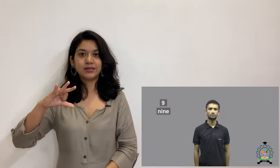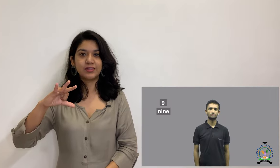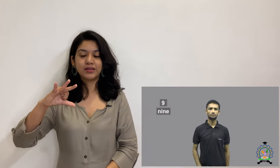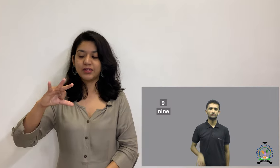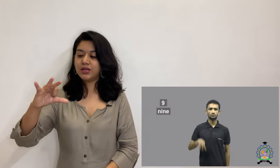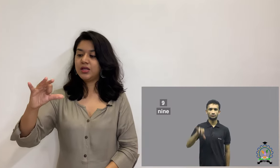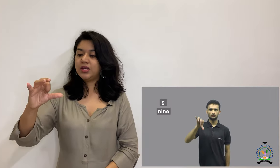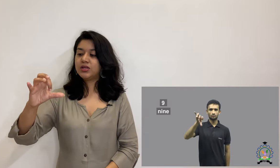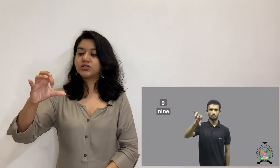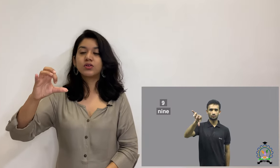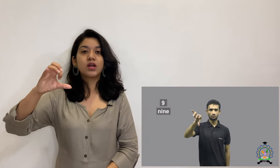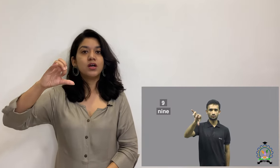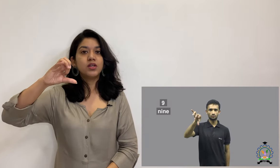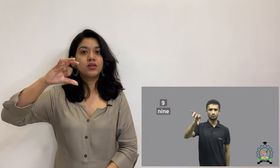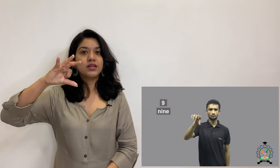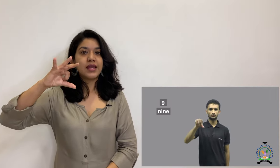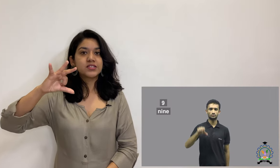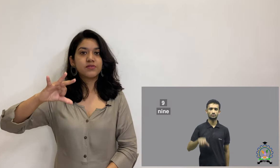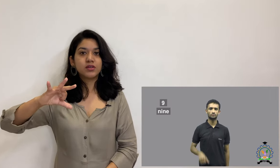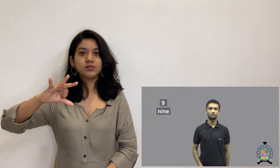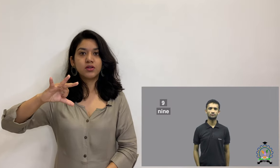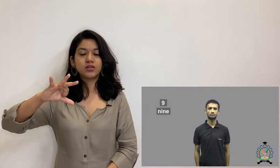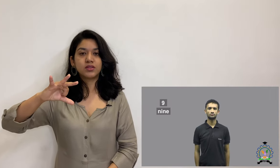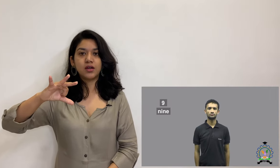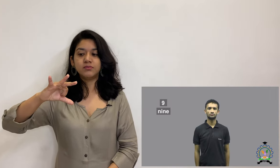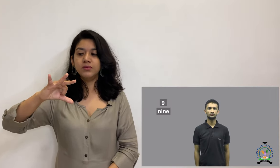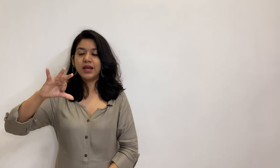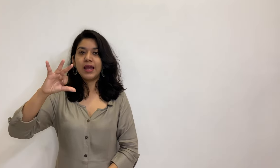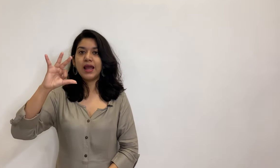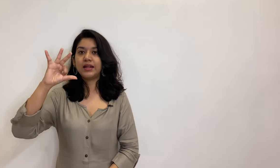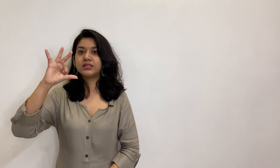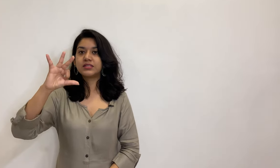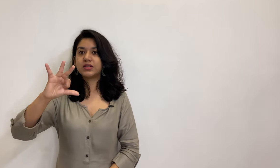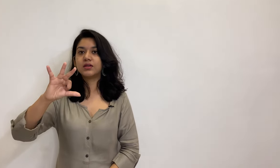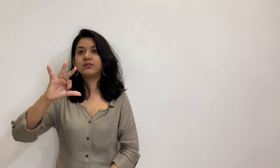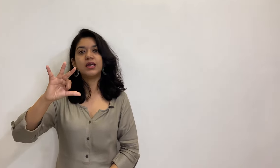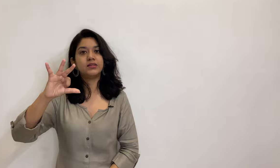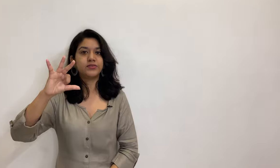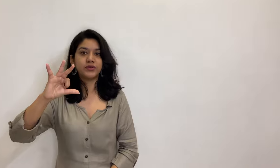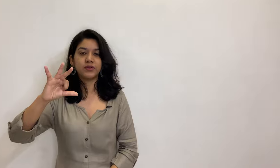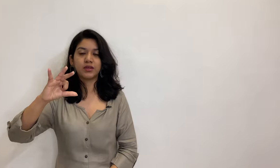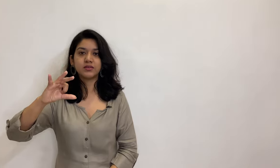Curve your index finger on your thumb and stick out the other three fingers.